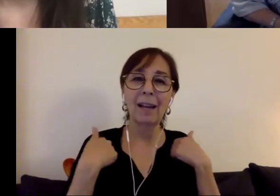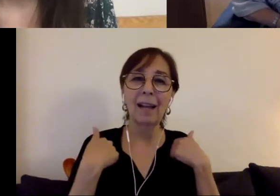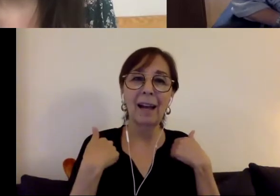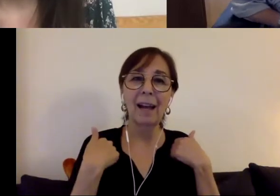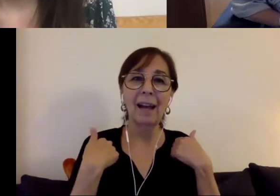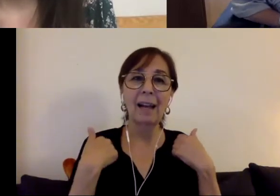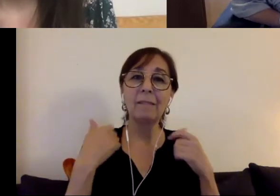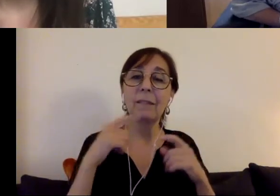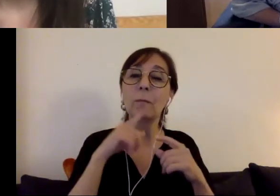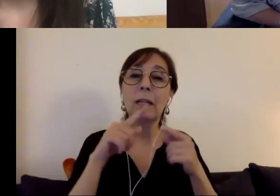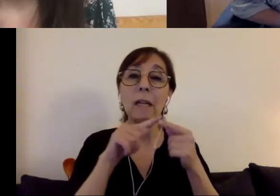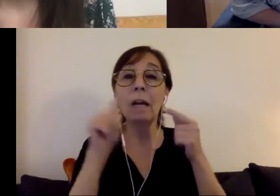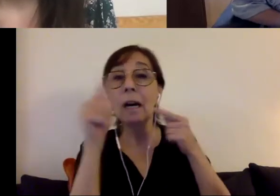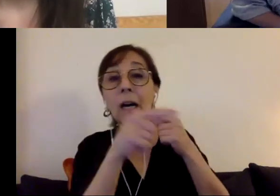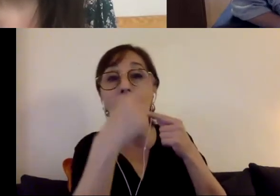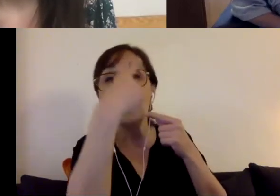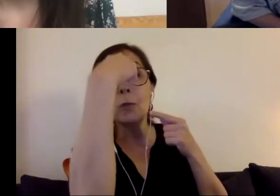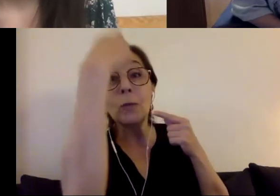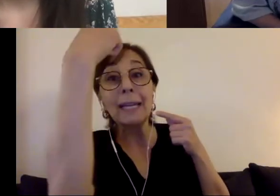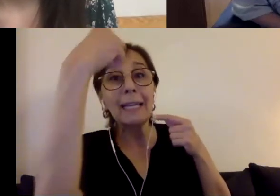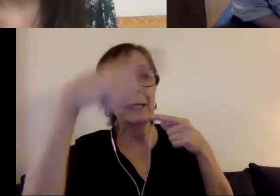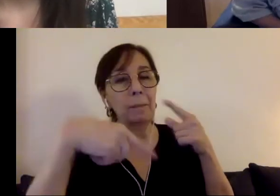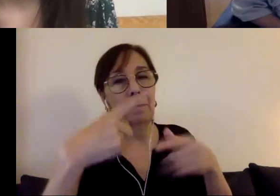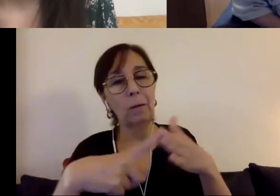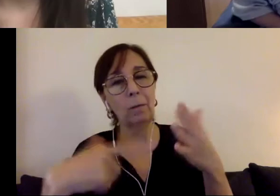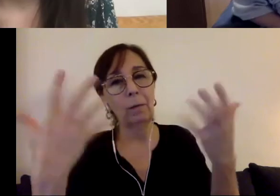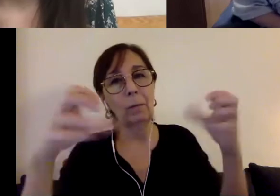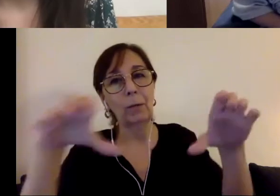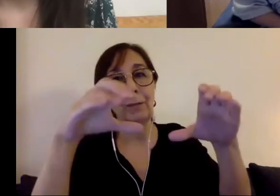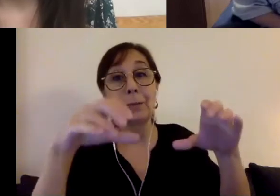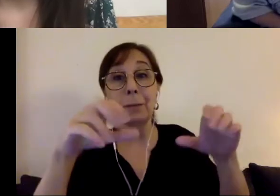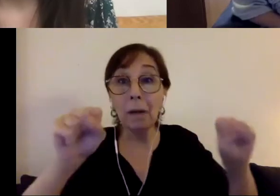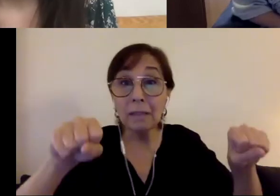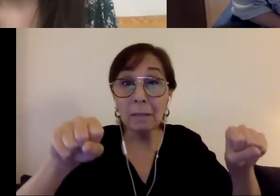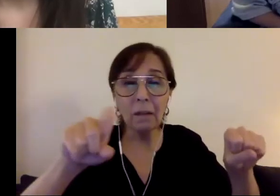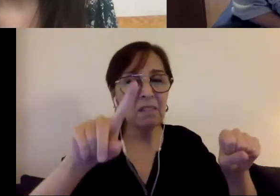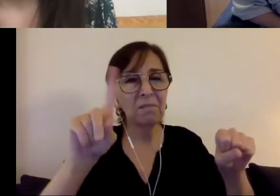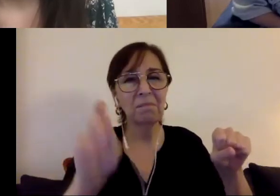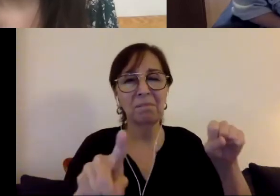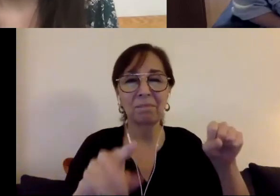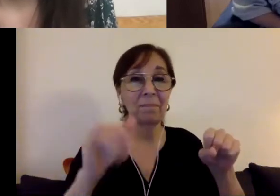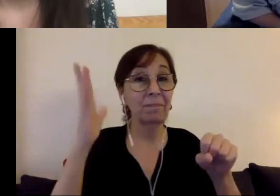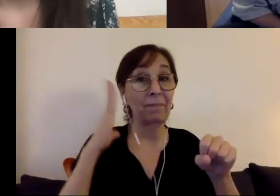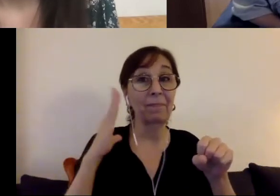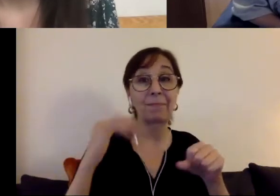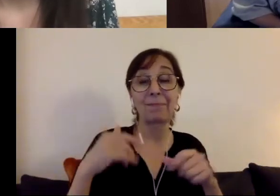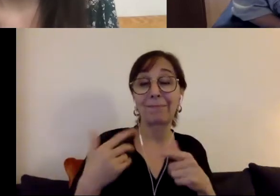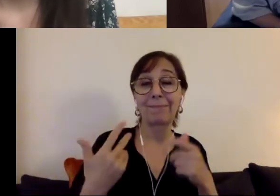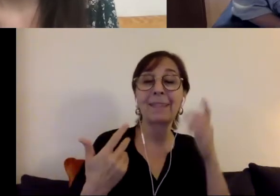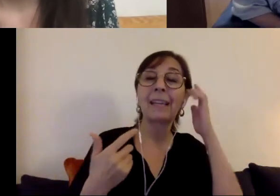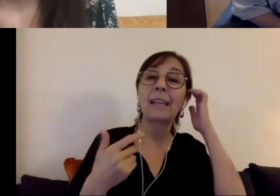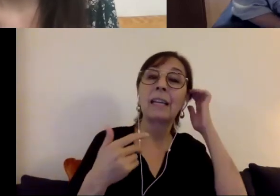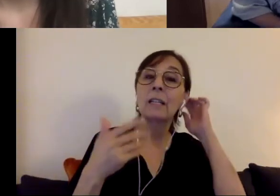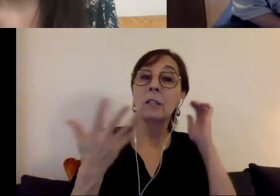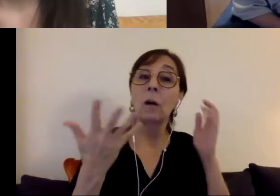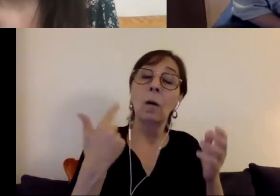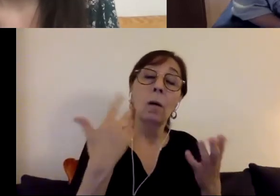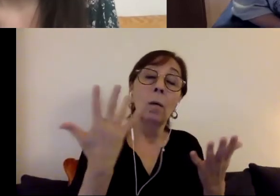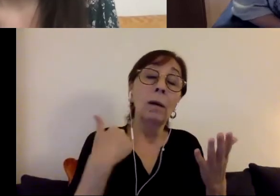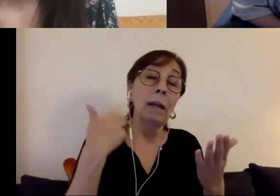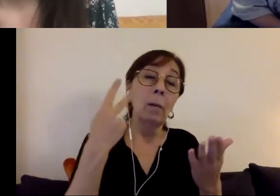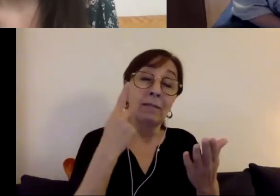about what it is we wanted to do so the changes that I think we've seen both in